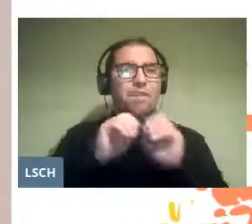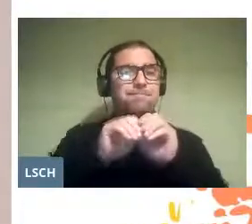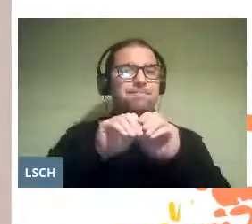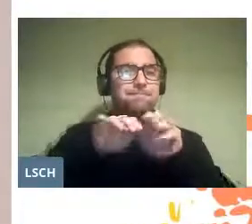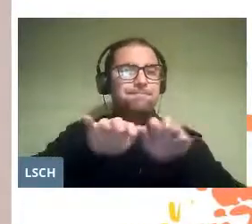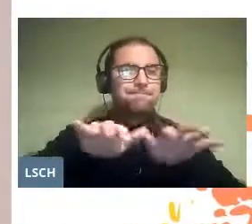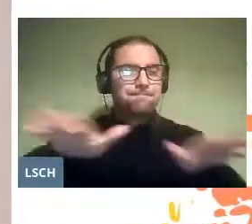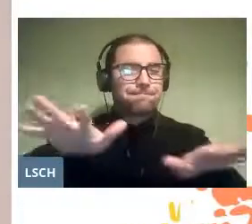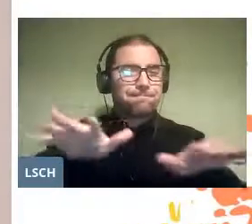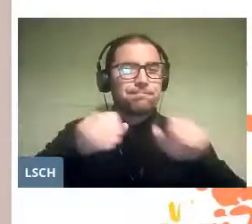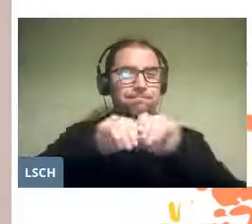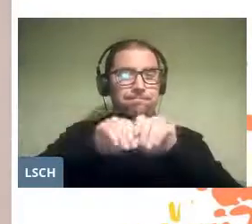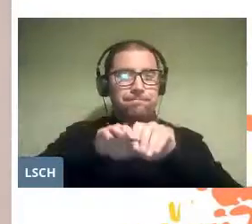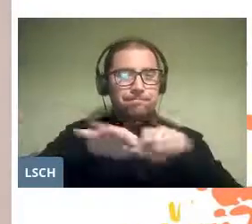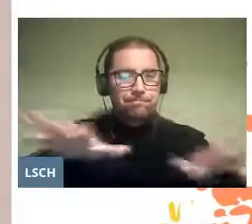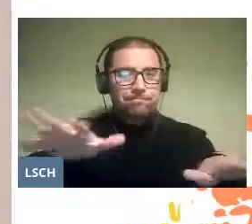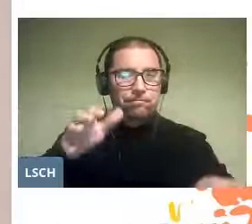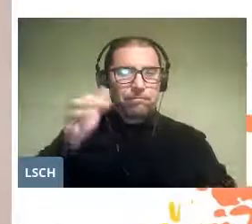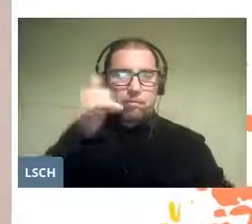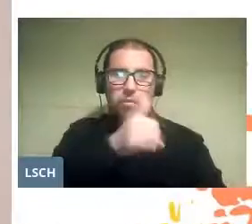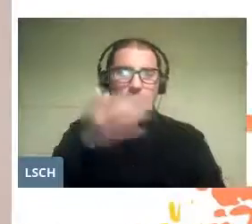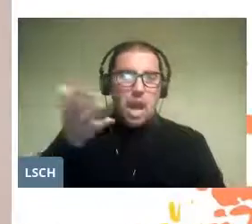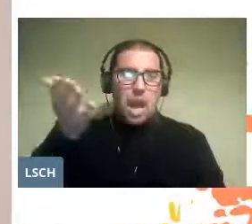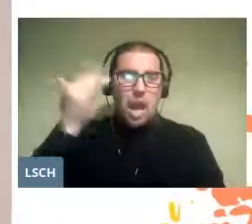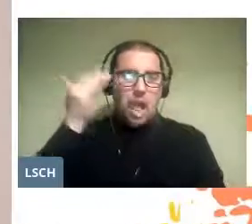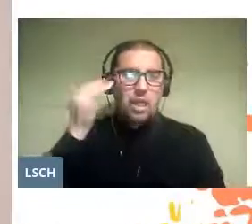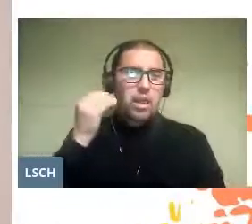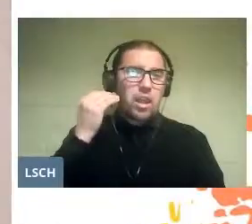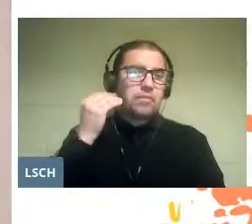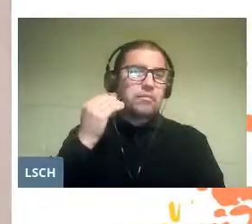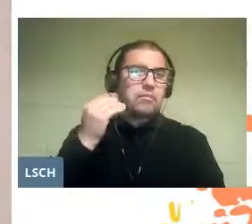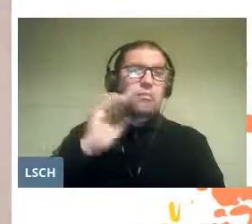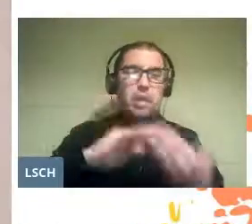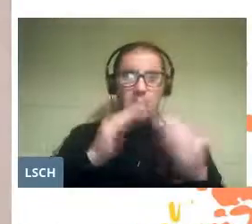and had at the time for its entire community.